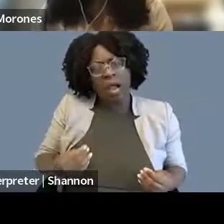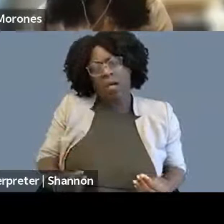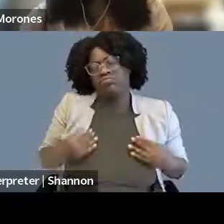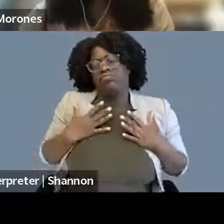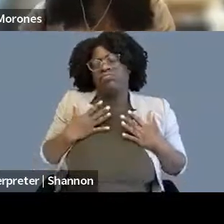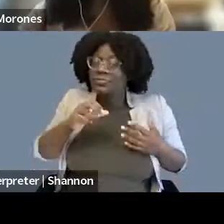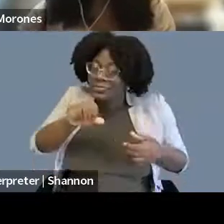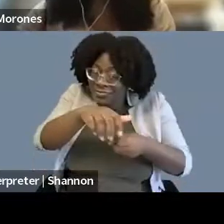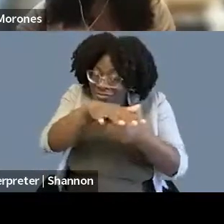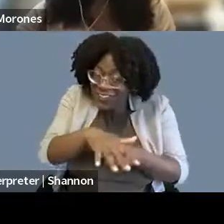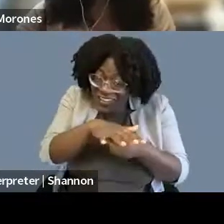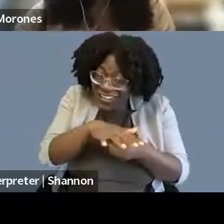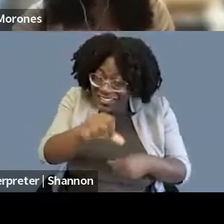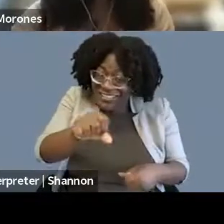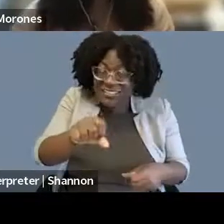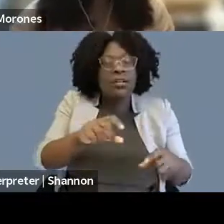So I'll close with my opening there.